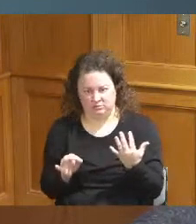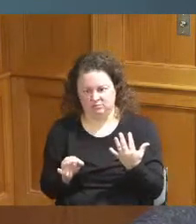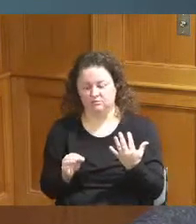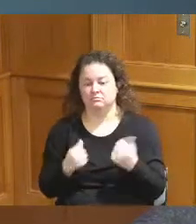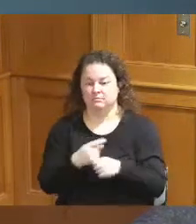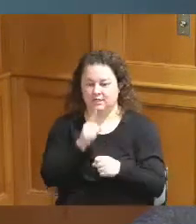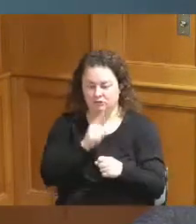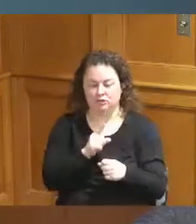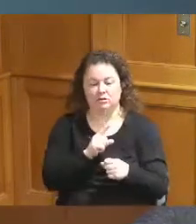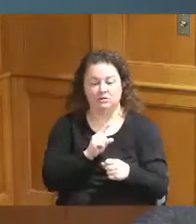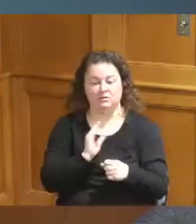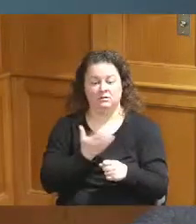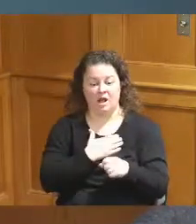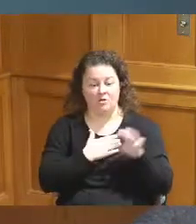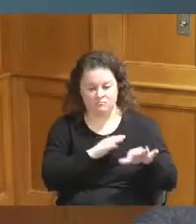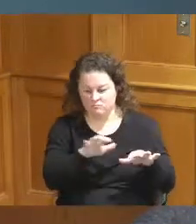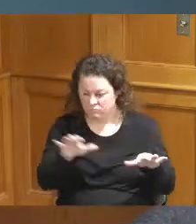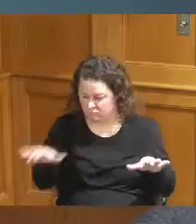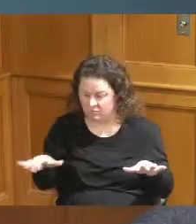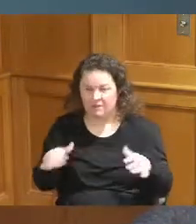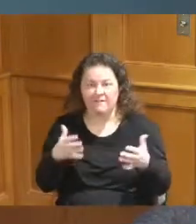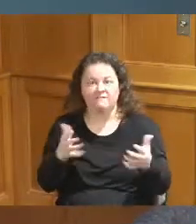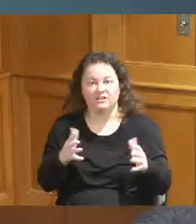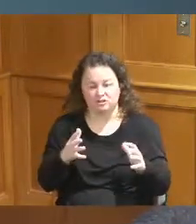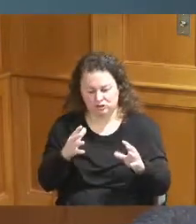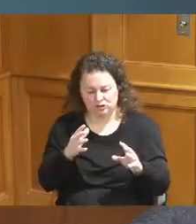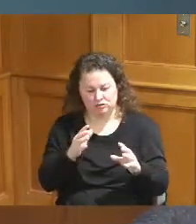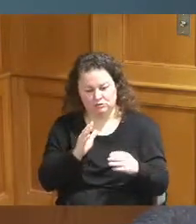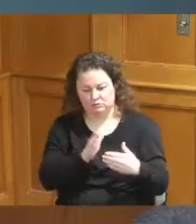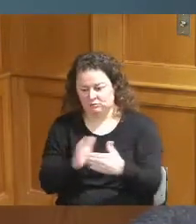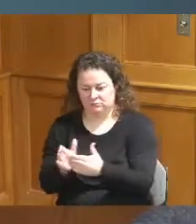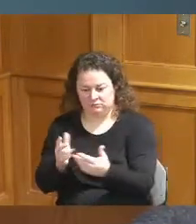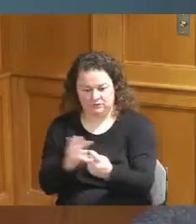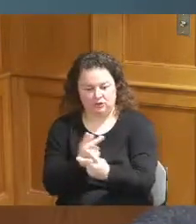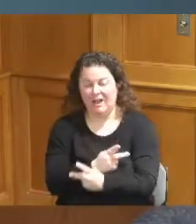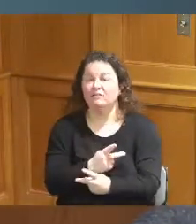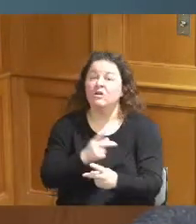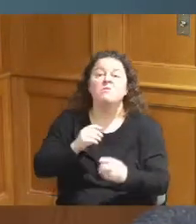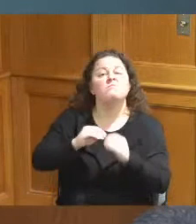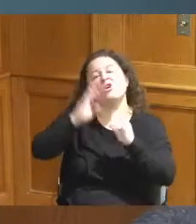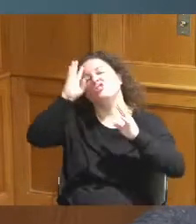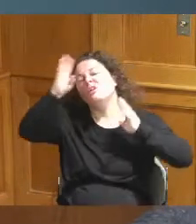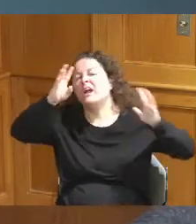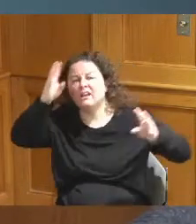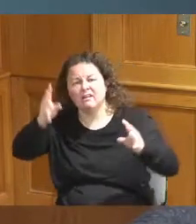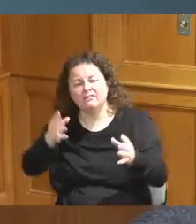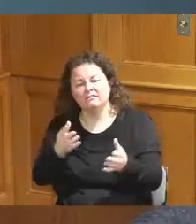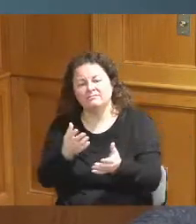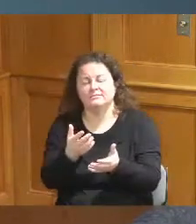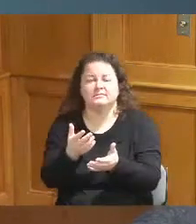you know just being creative are there some other creative financing tools because obviously you